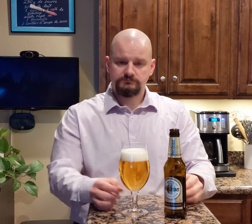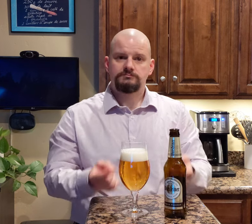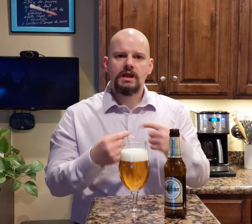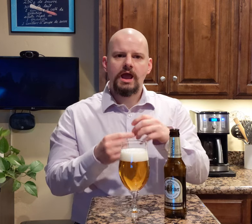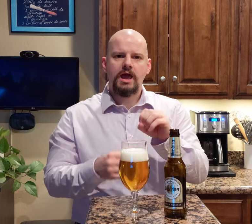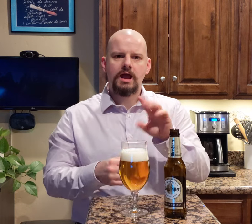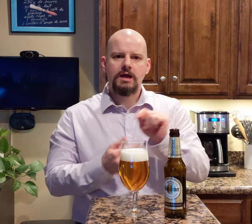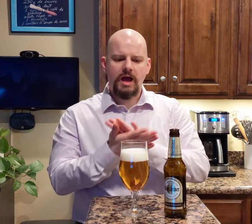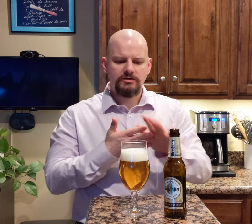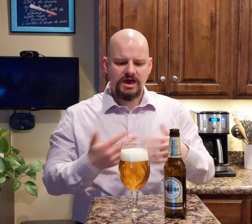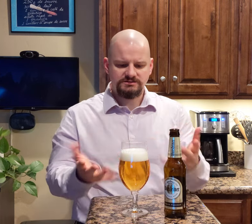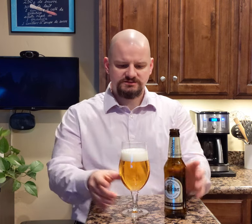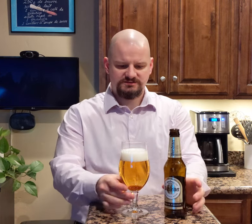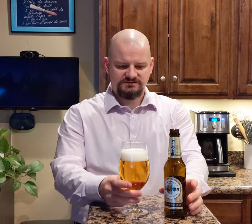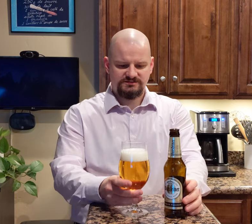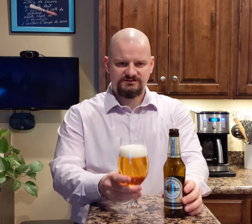It came out nicely.